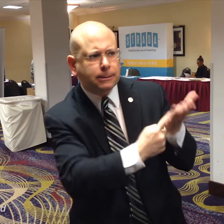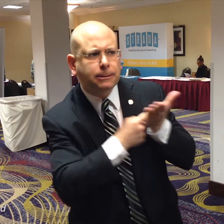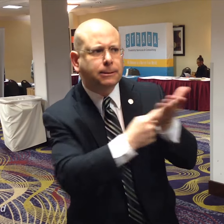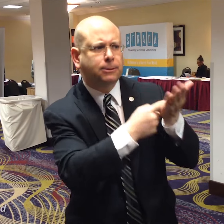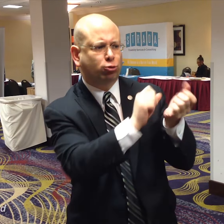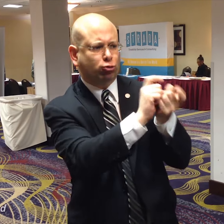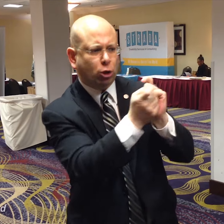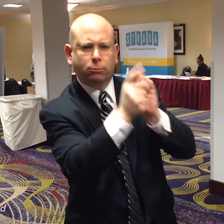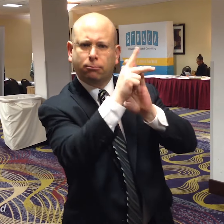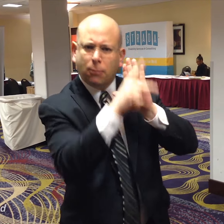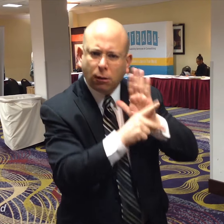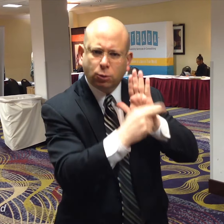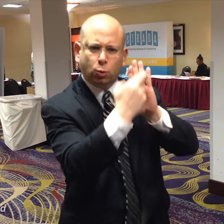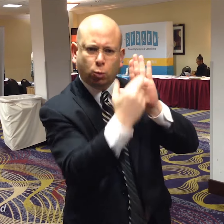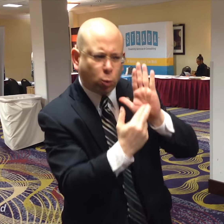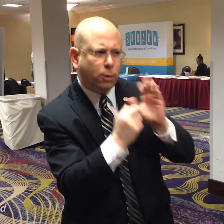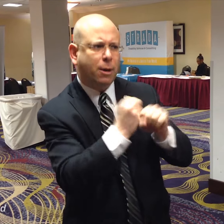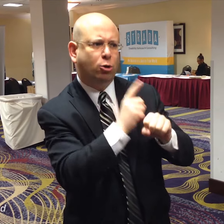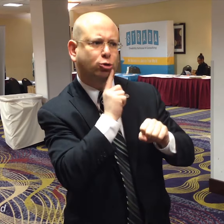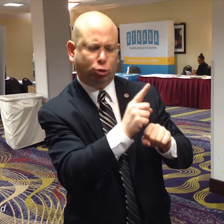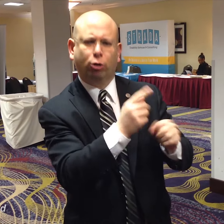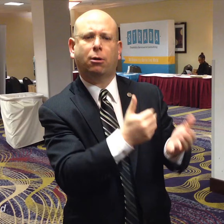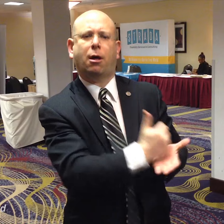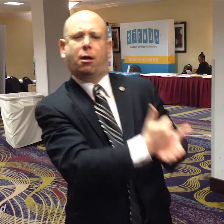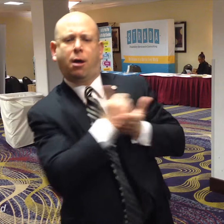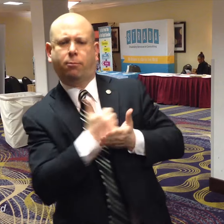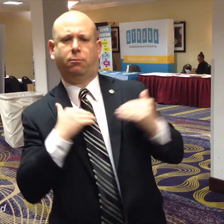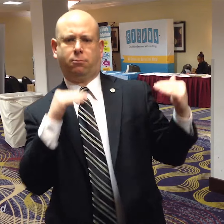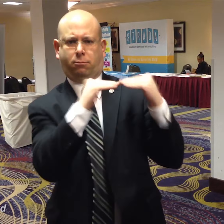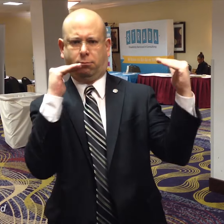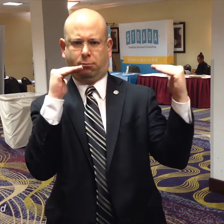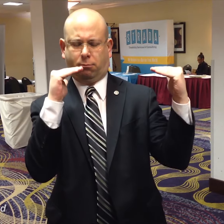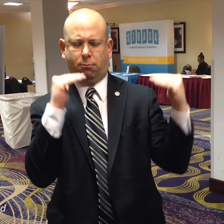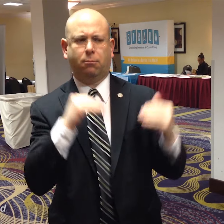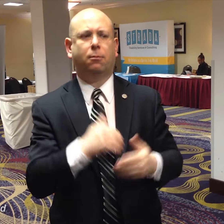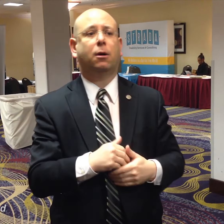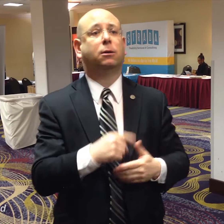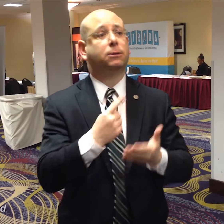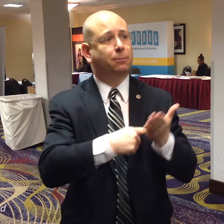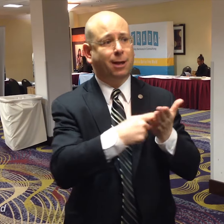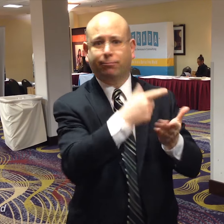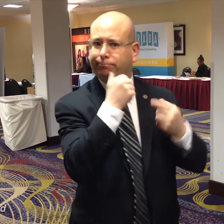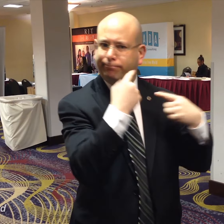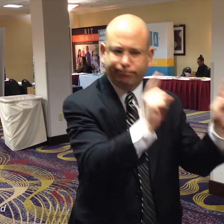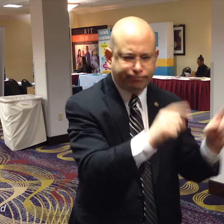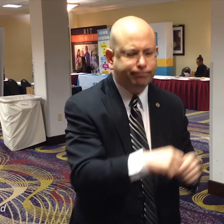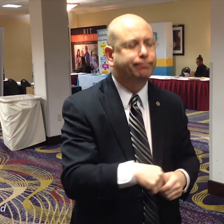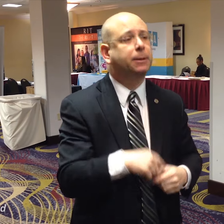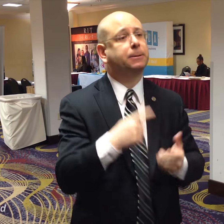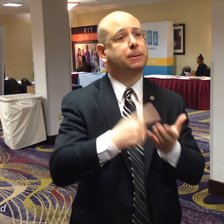change policies and regulations to improve equal access. Sometimes such dialogue is not successful.